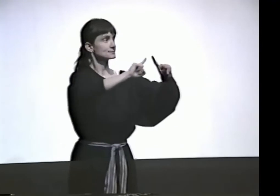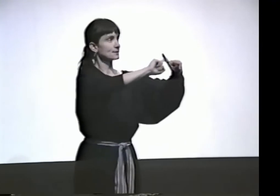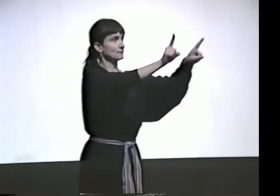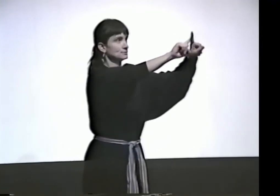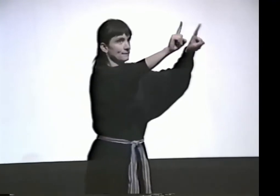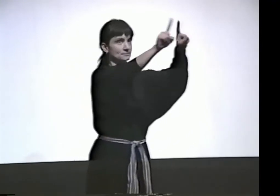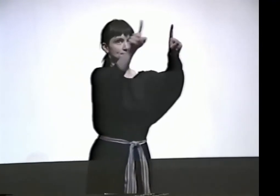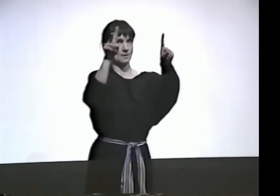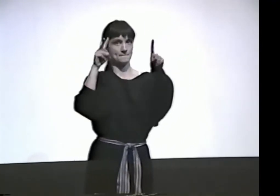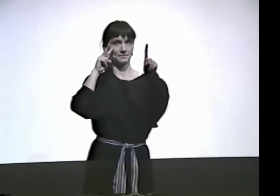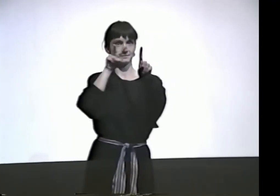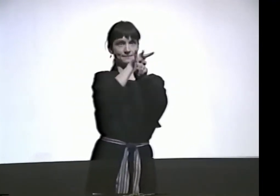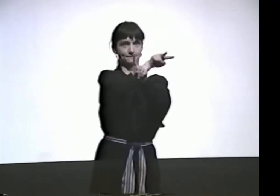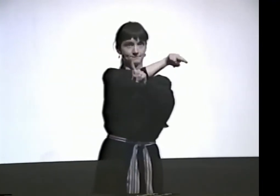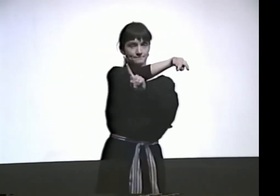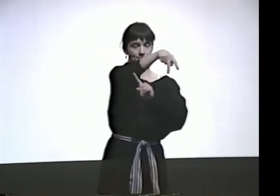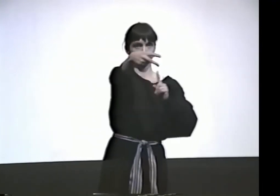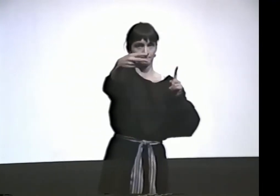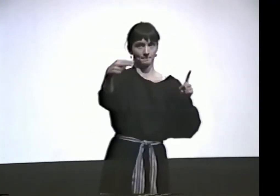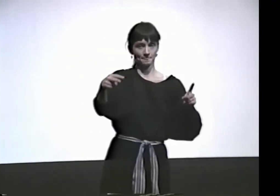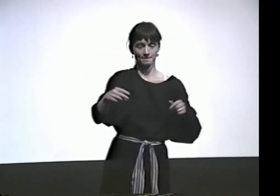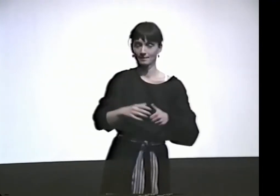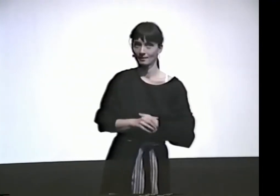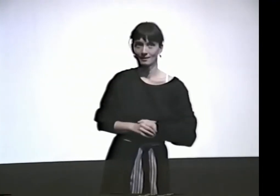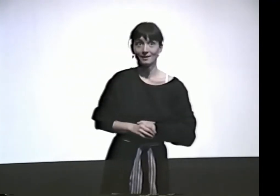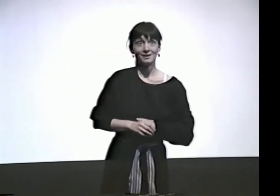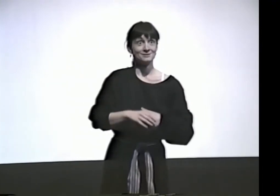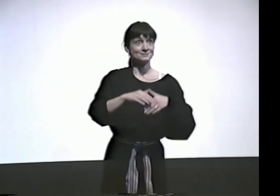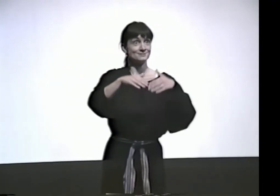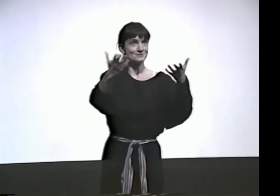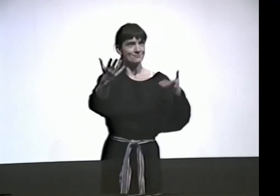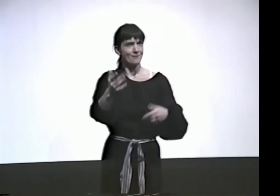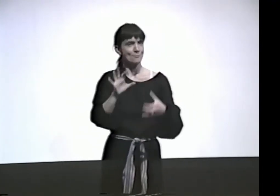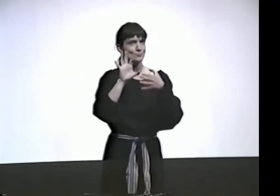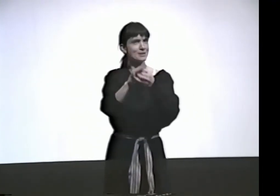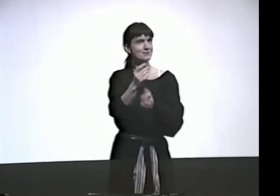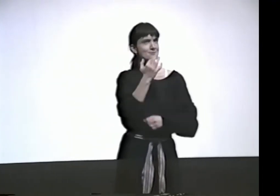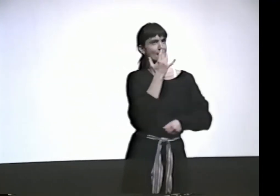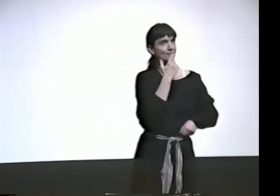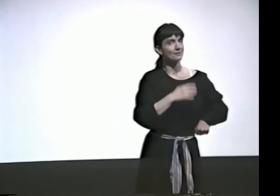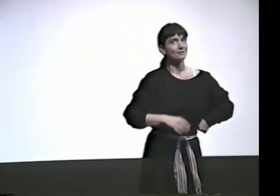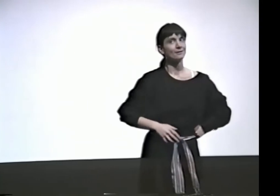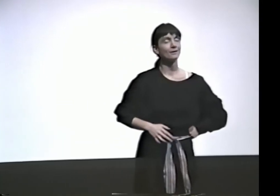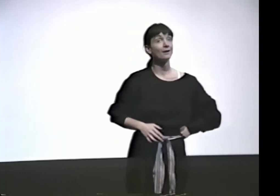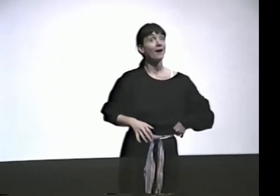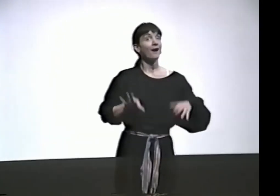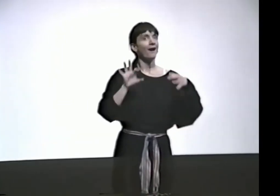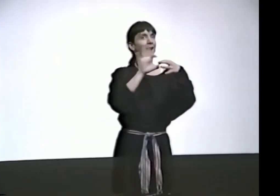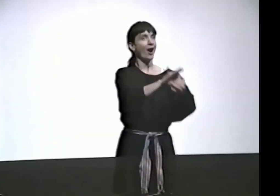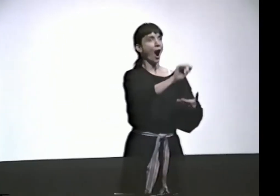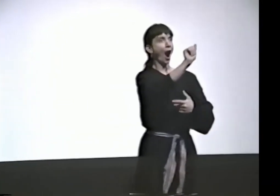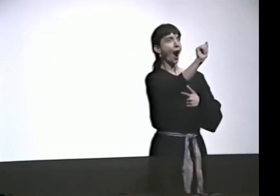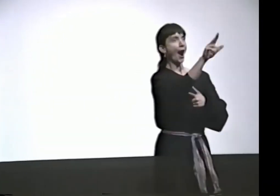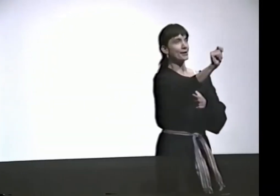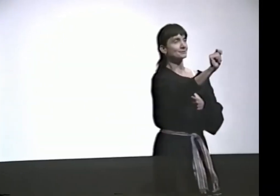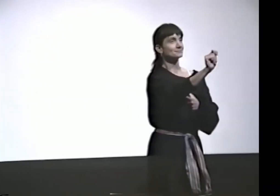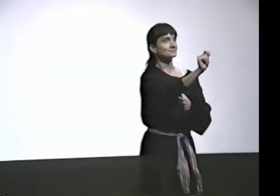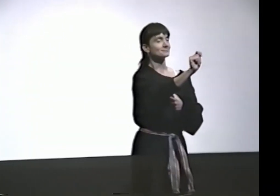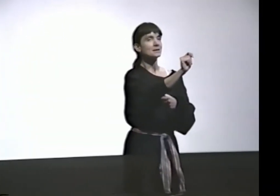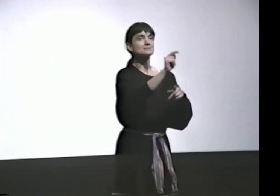GREEN. SEE? EVERYONE HAS DIFFERENT PERSPECTIVES ON THE SAME COLOR. INTERESTING.